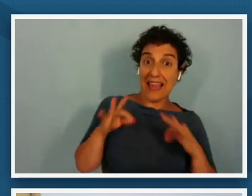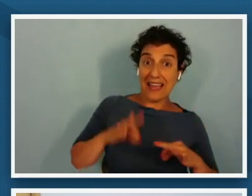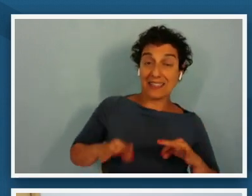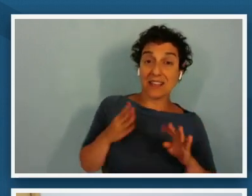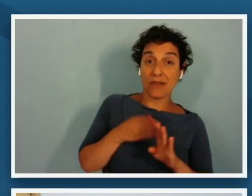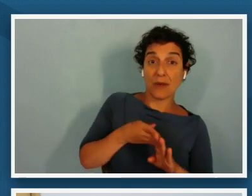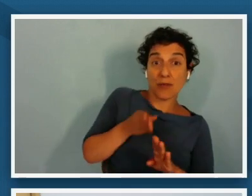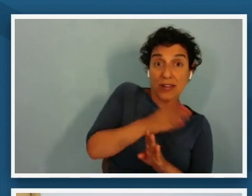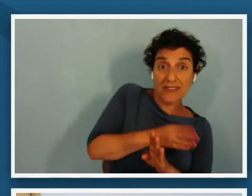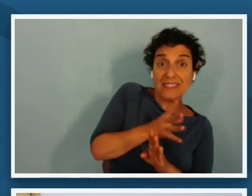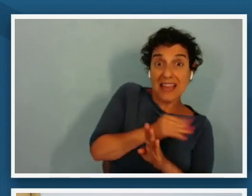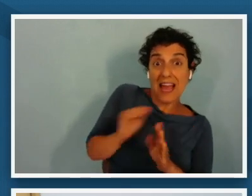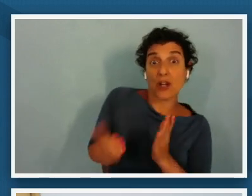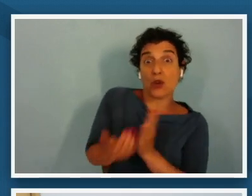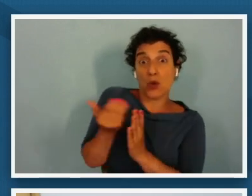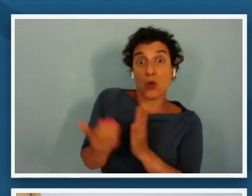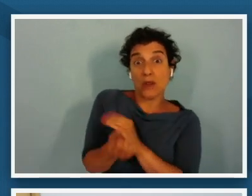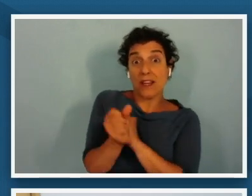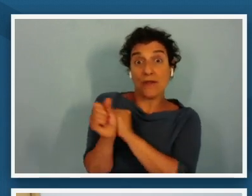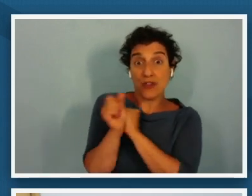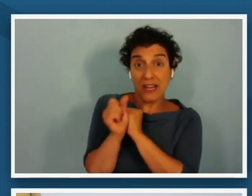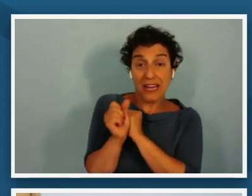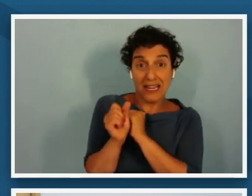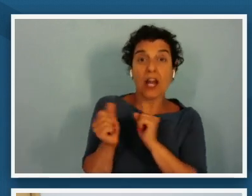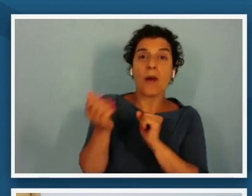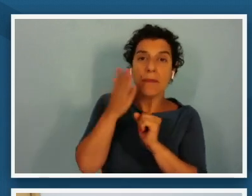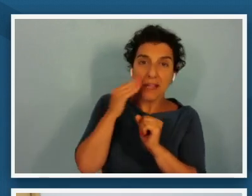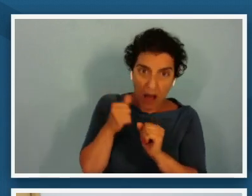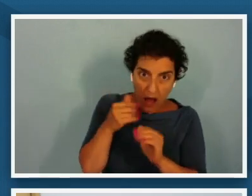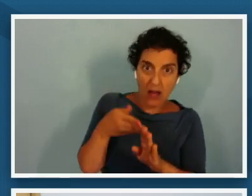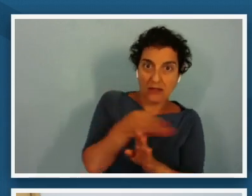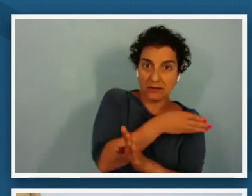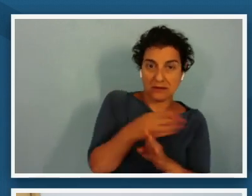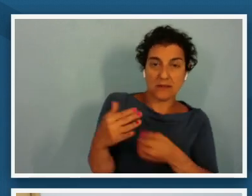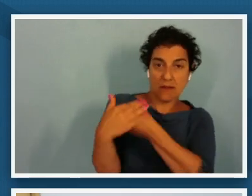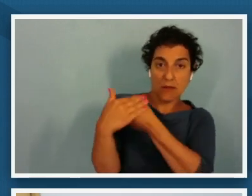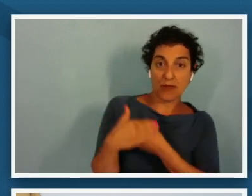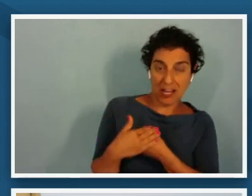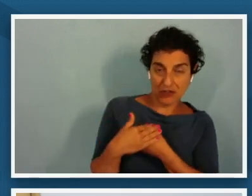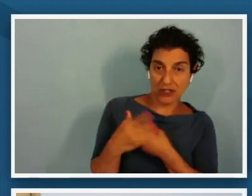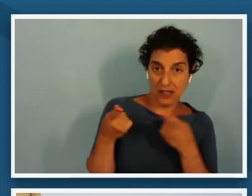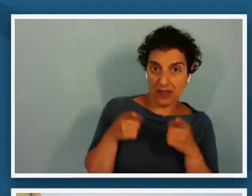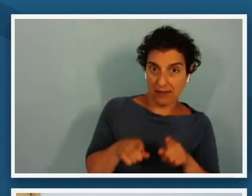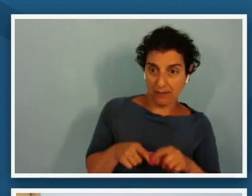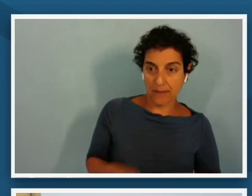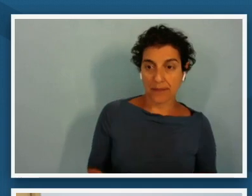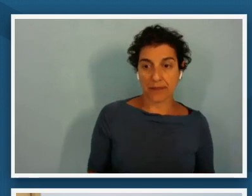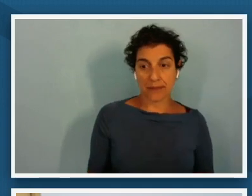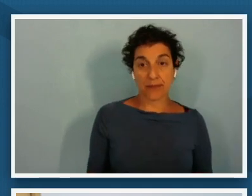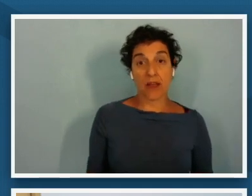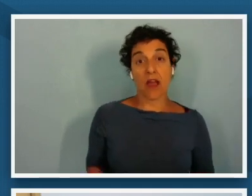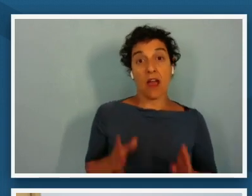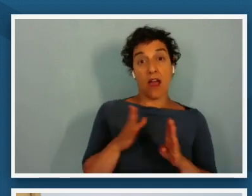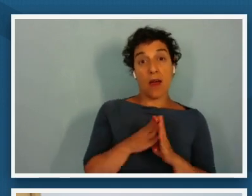were made against the backdrop of a shadow of